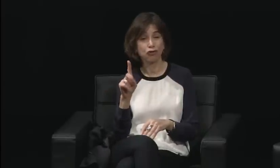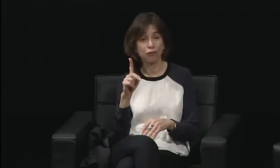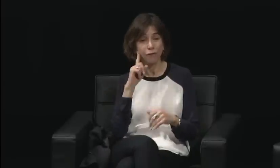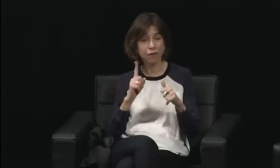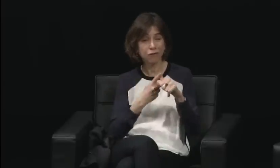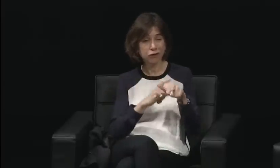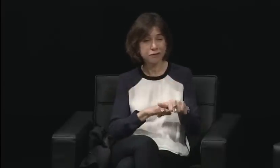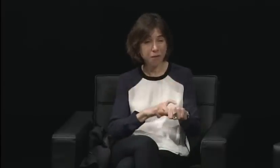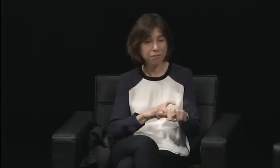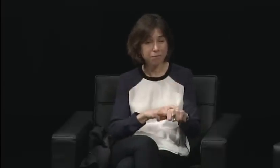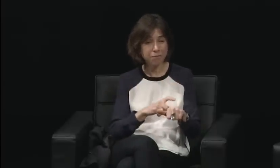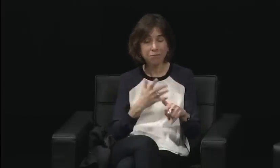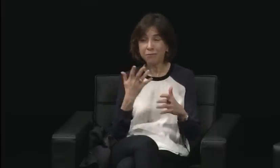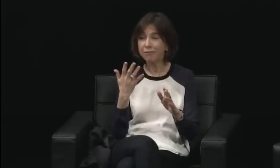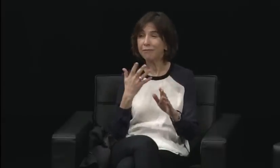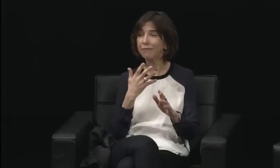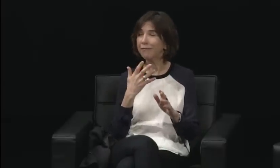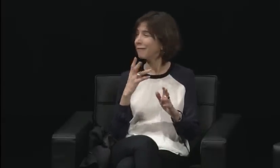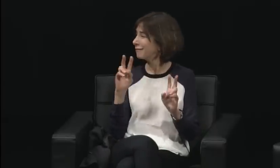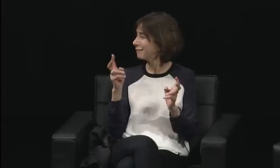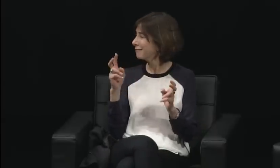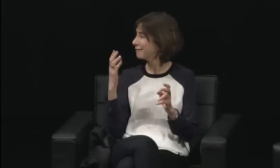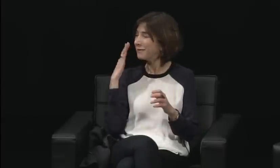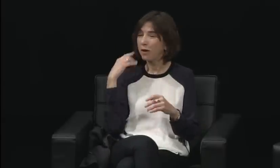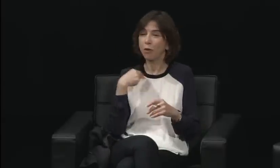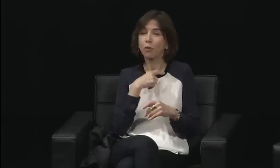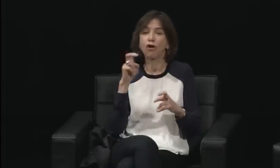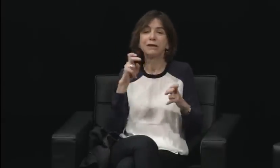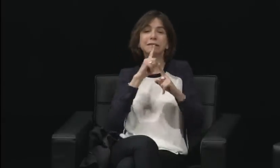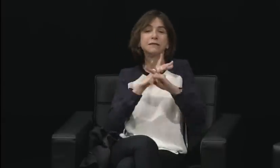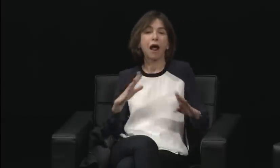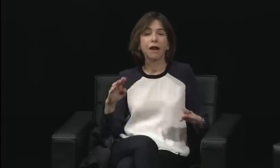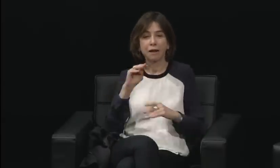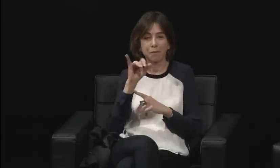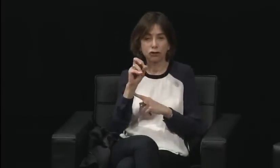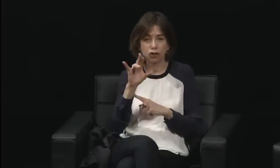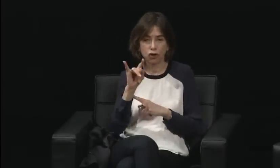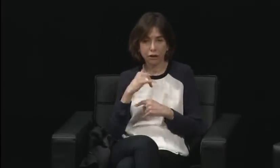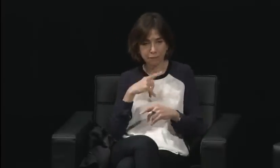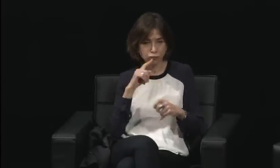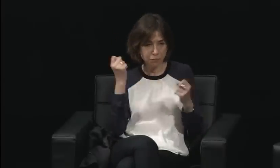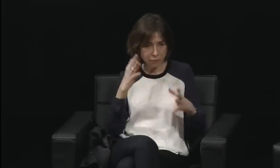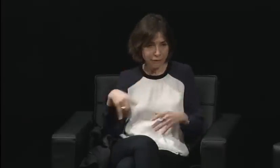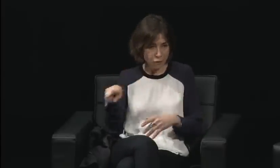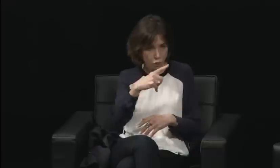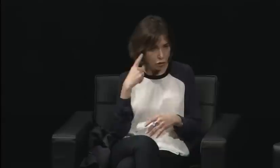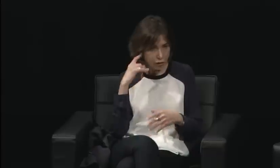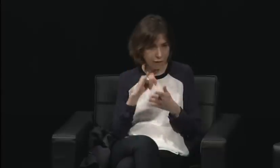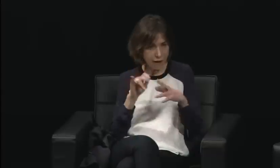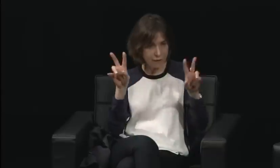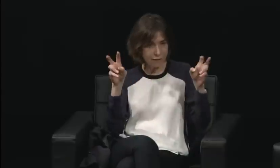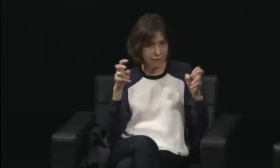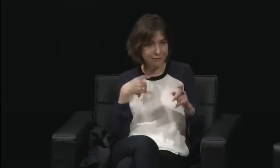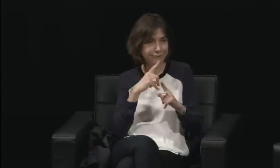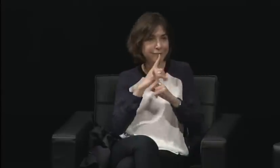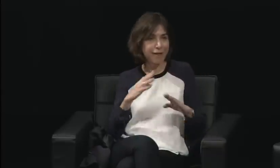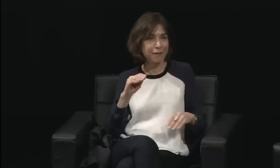It was an incredibly powerful moment for us all. I remember seeing that, and I was so impressed.